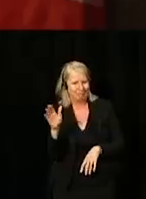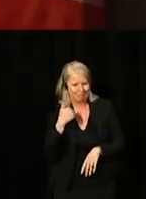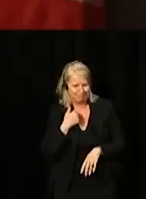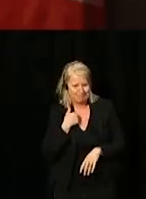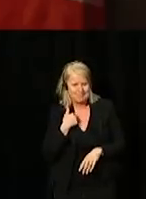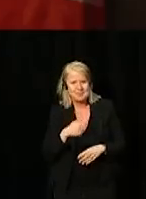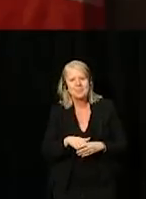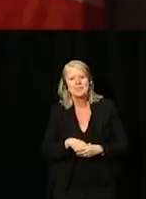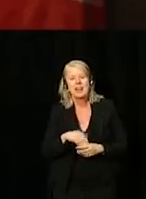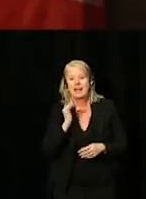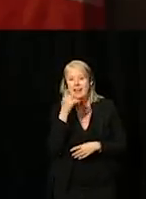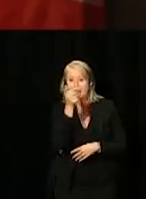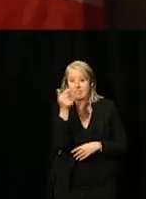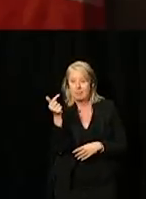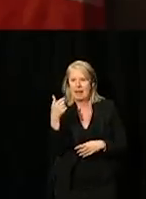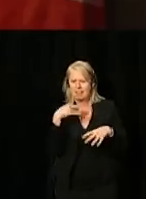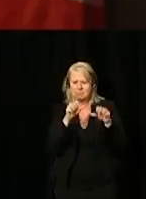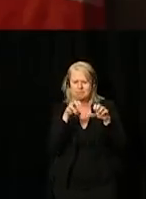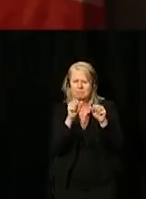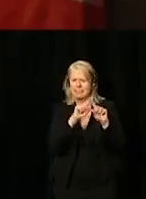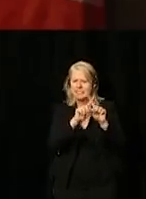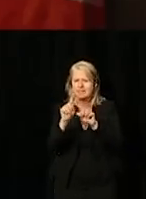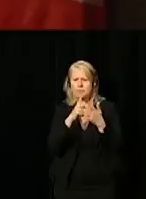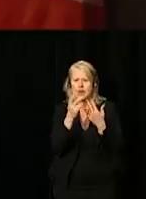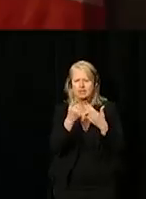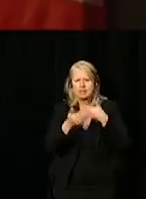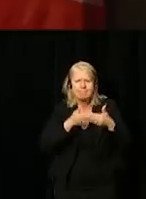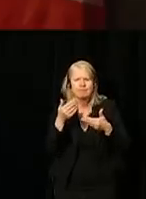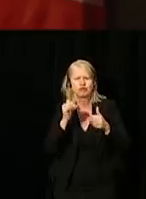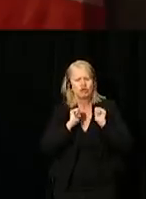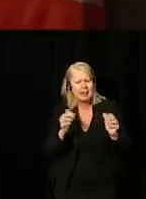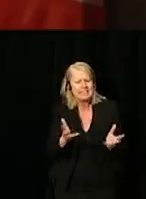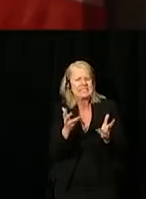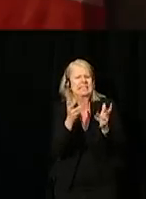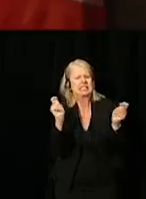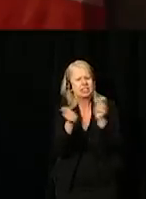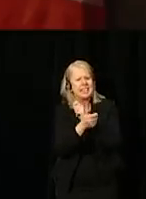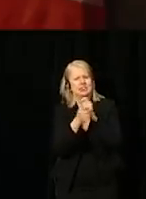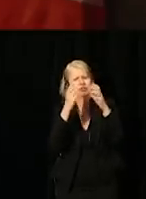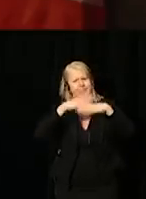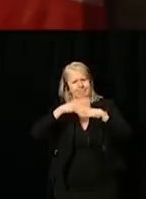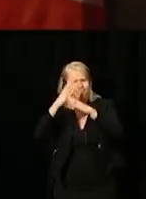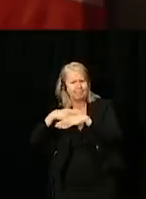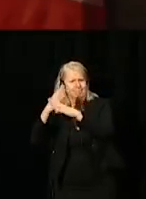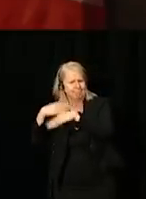Our government has undertaken many initiatives over the last few years to prompt meaningful change and break down barriers to inclusion.